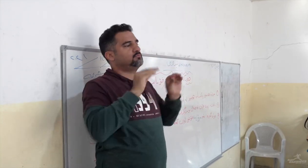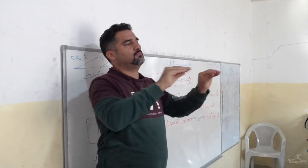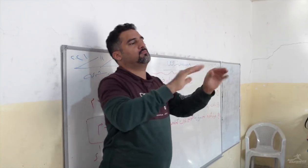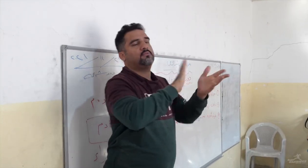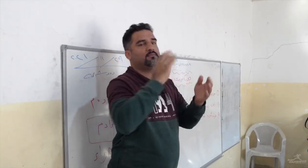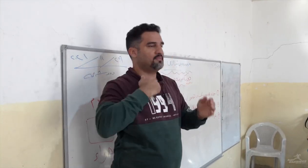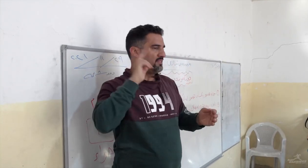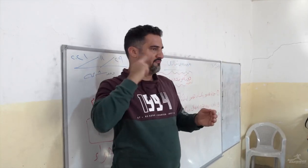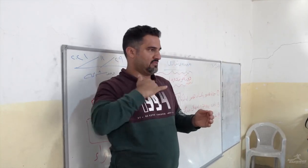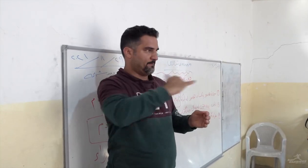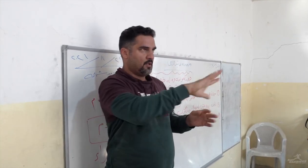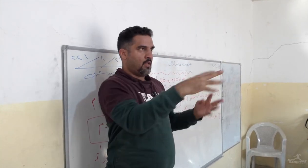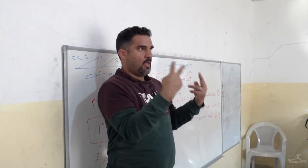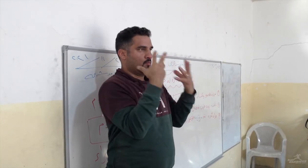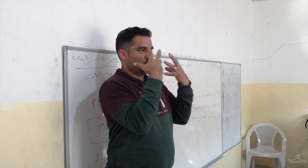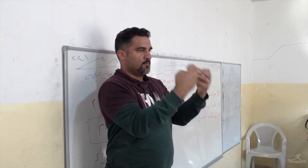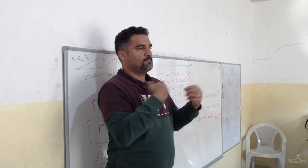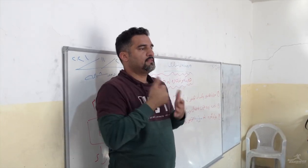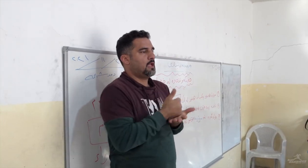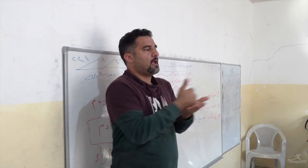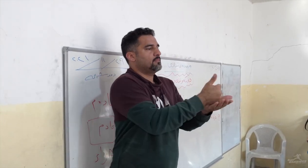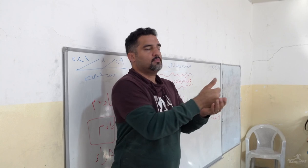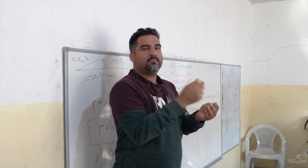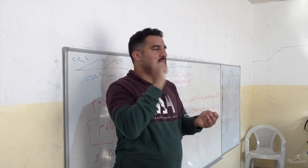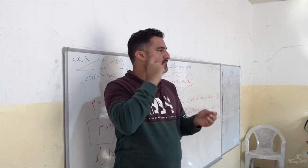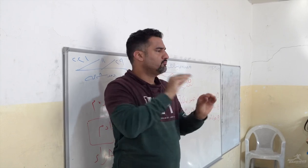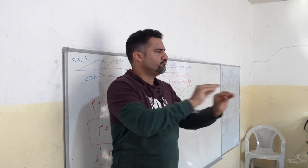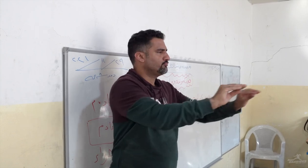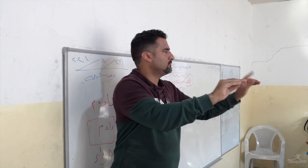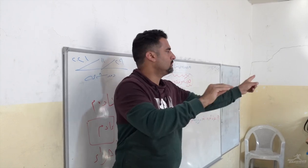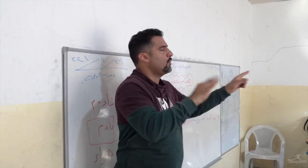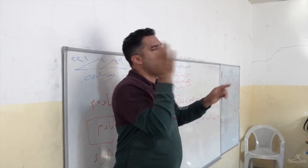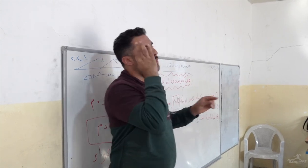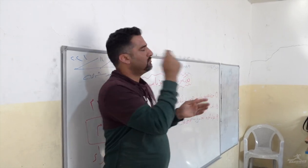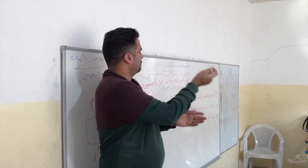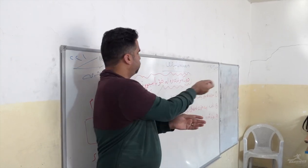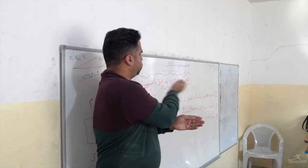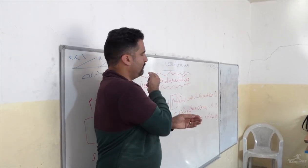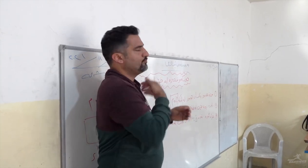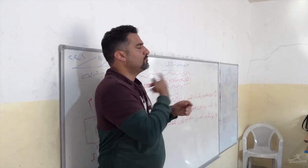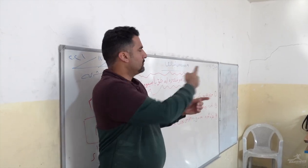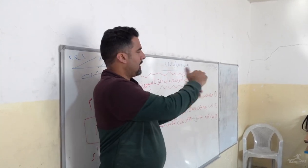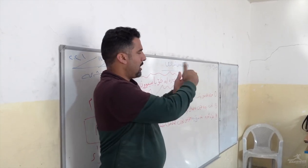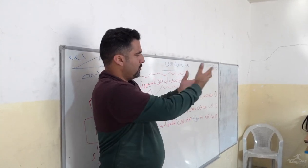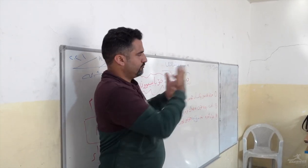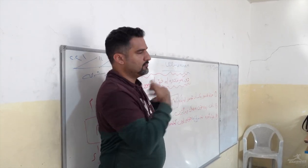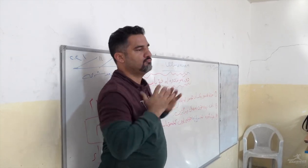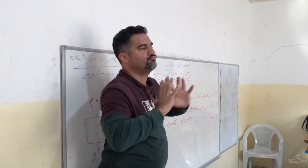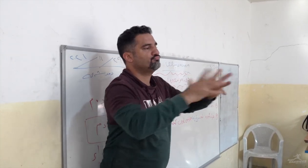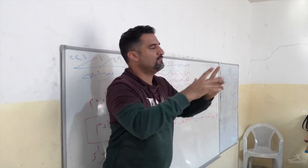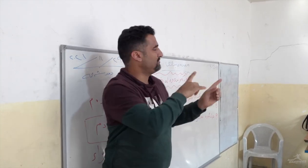I use sign language here so Deaf students can understand me as a Deaf person. I share my duties with a teacher as she focuses on writing while I sign.